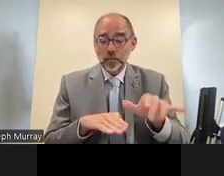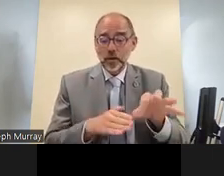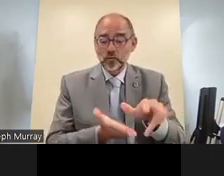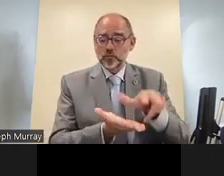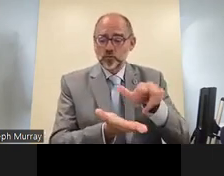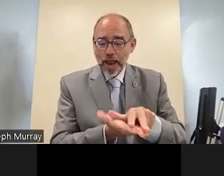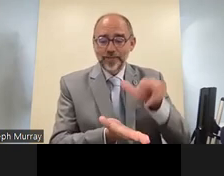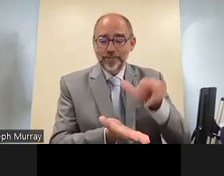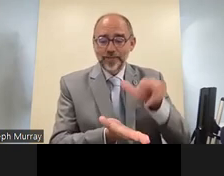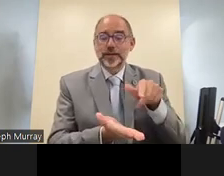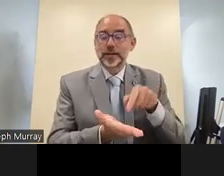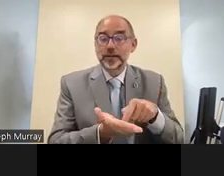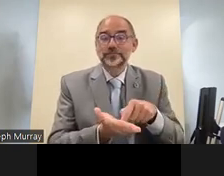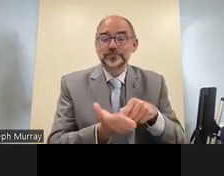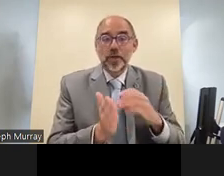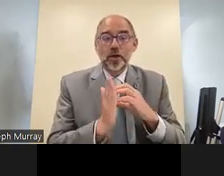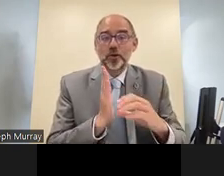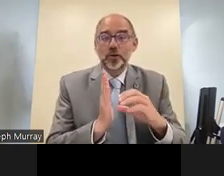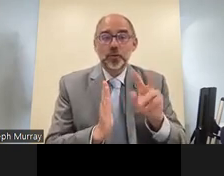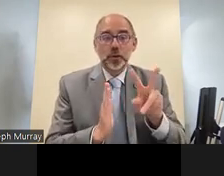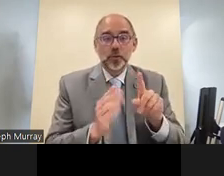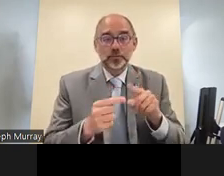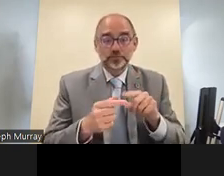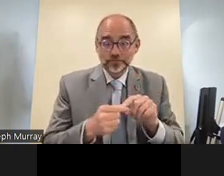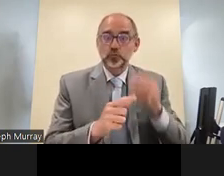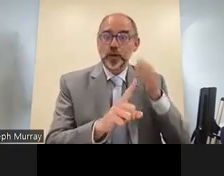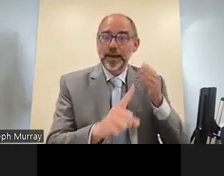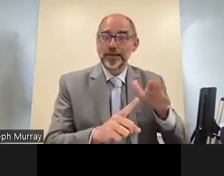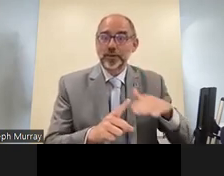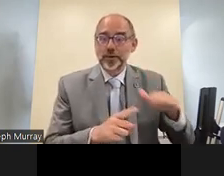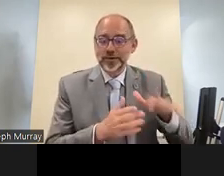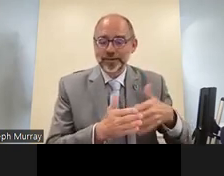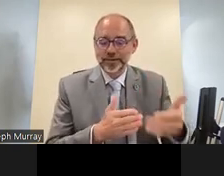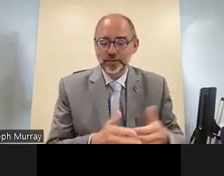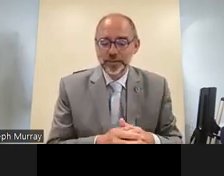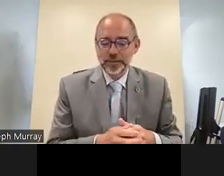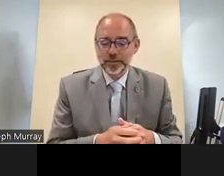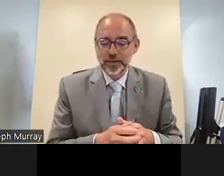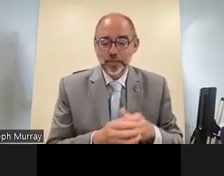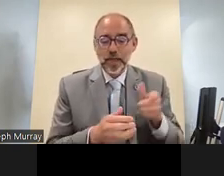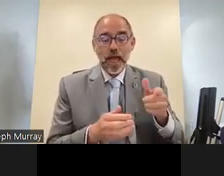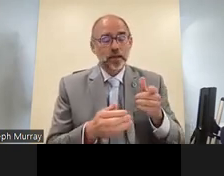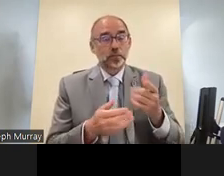not taken basic steps towards the implementation of article 21 in spite of their ratification